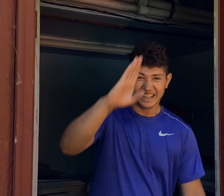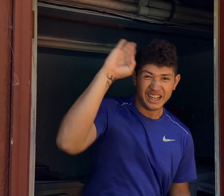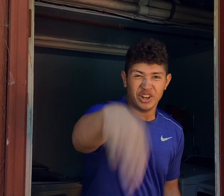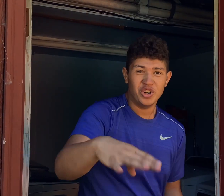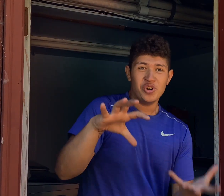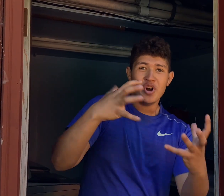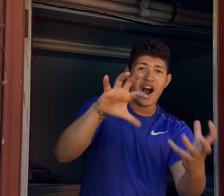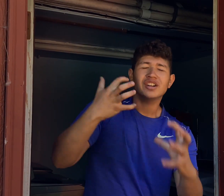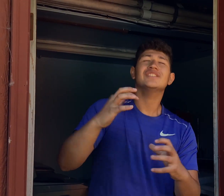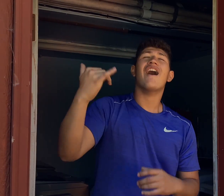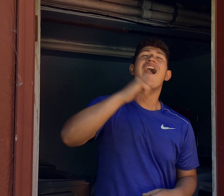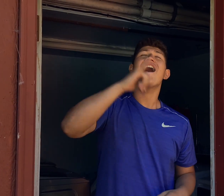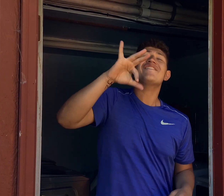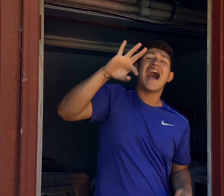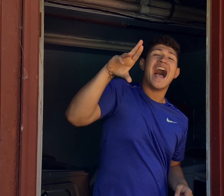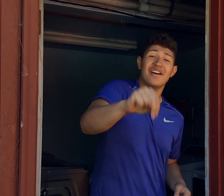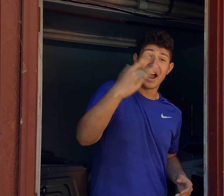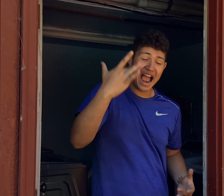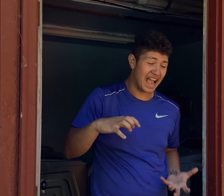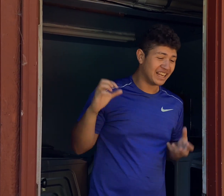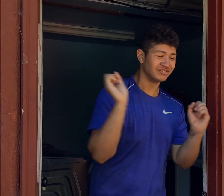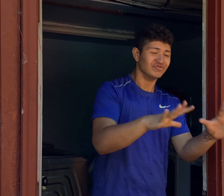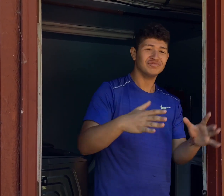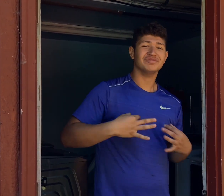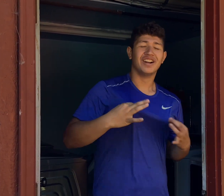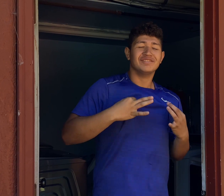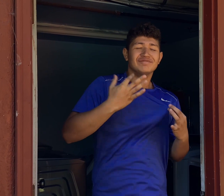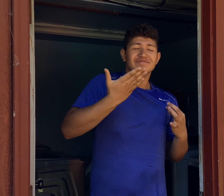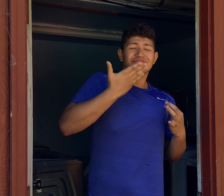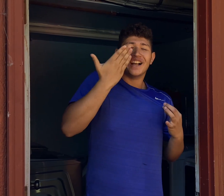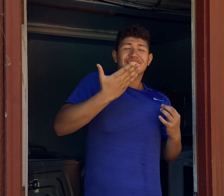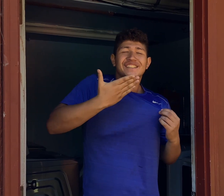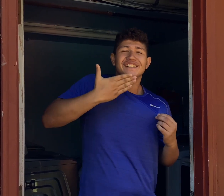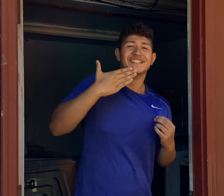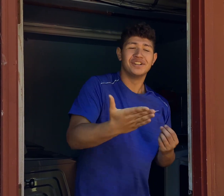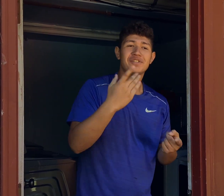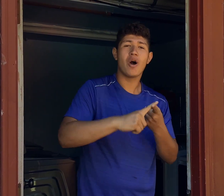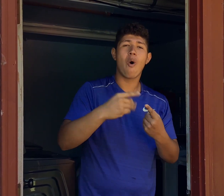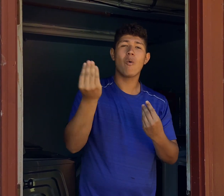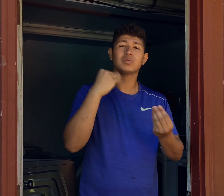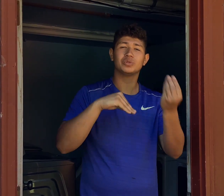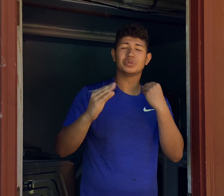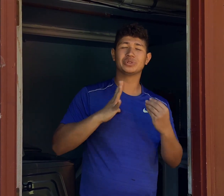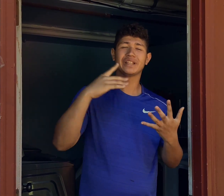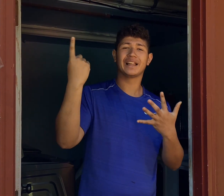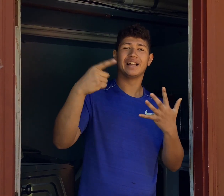The trip to the laundromat was fun because our clothes smelled clean again and there were plenty of snack choices!